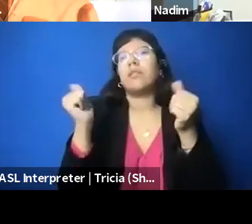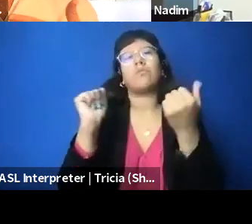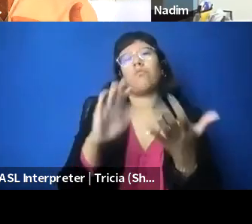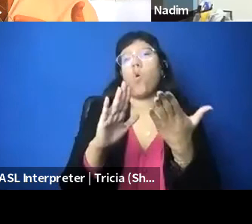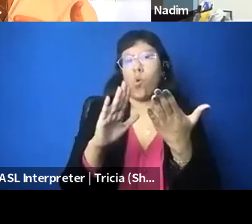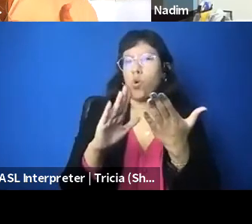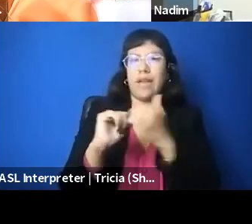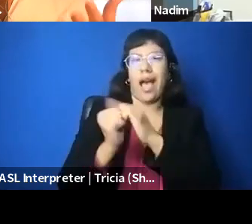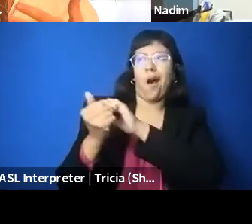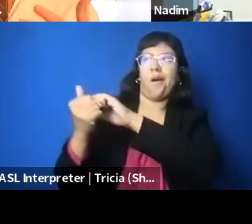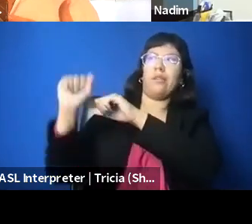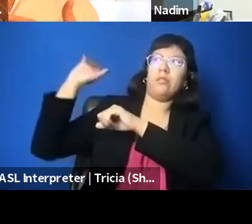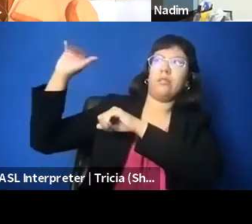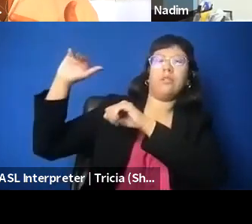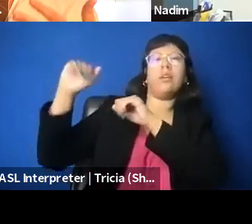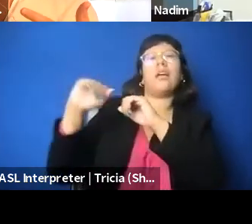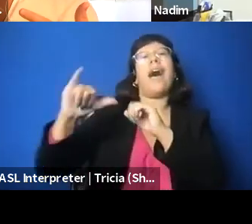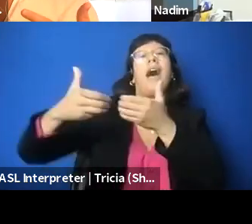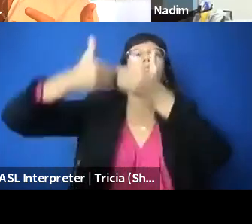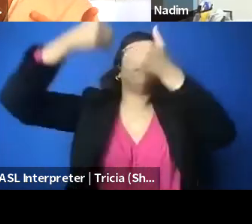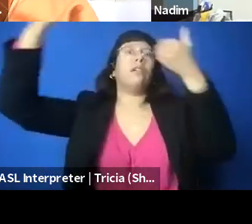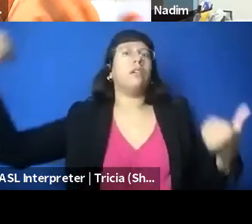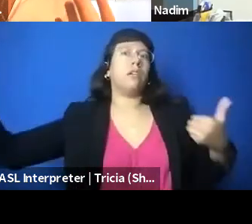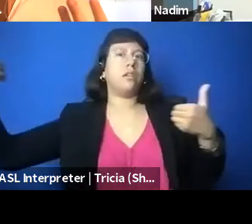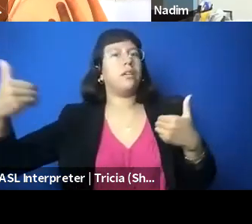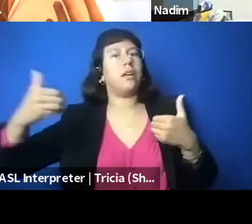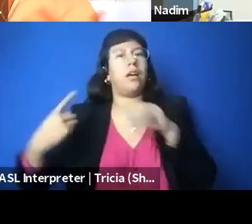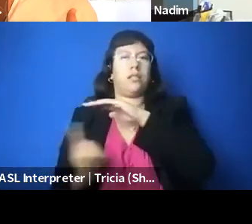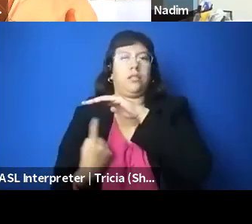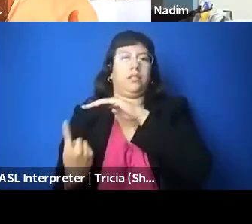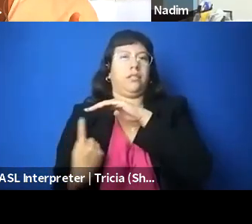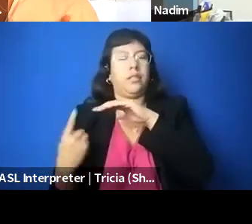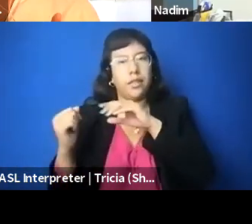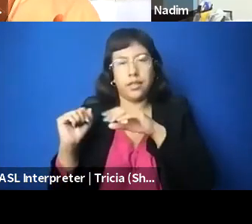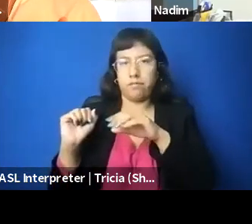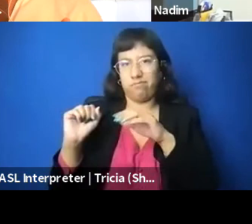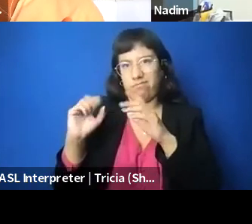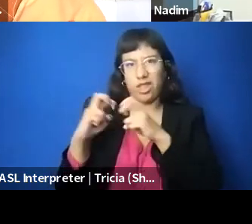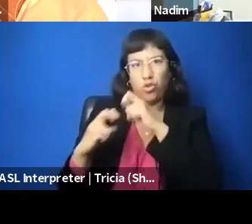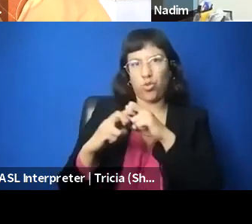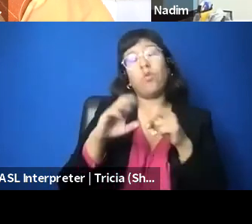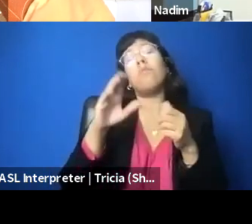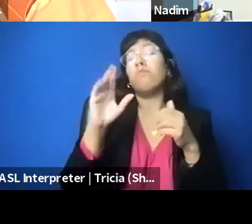the siloing of this issue from many of the other important human rights and civil liberties issues that we all talk about so regularly.